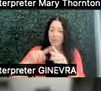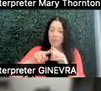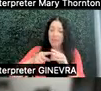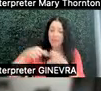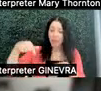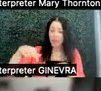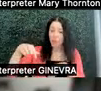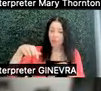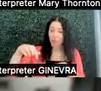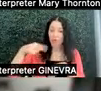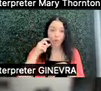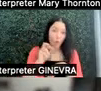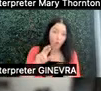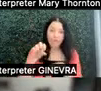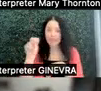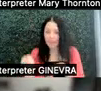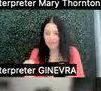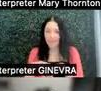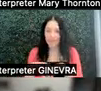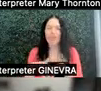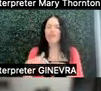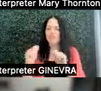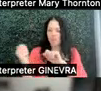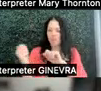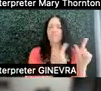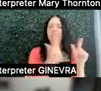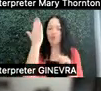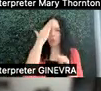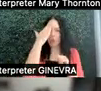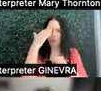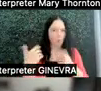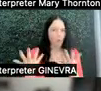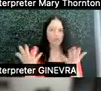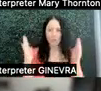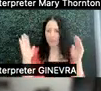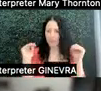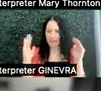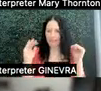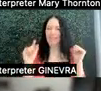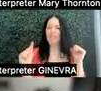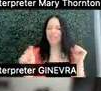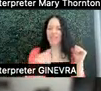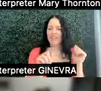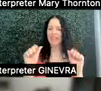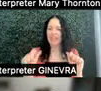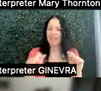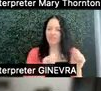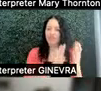or the semester, so everybody knows and knows what to expect, and is able to address that, if they think